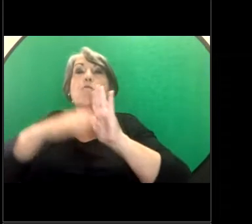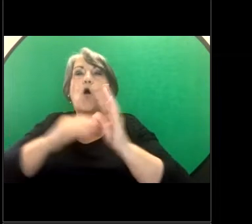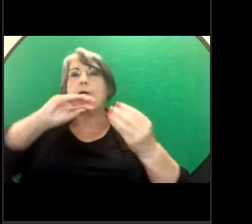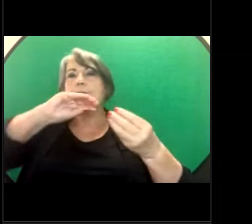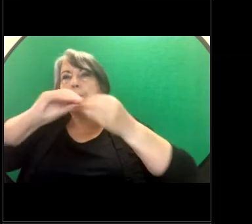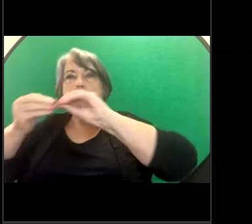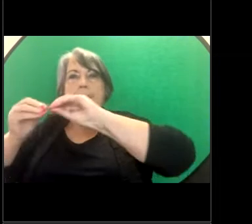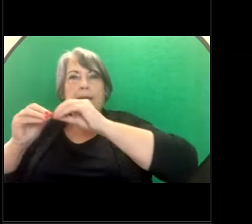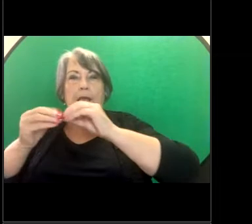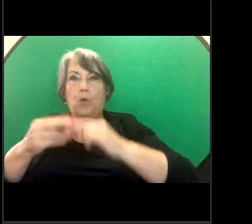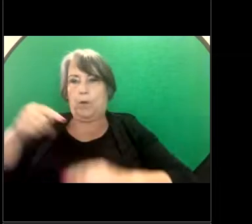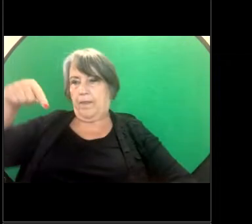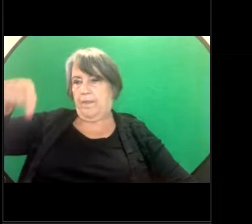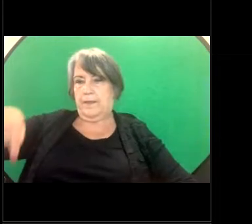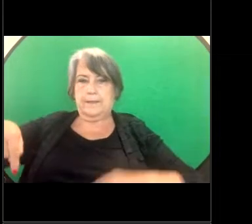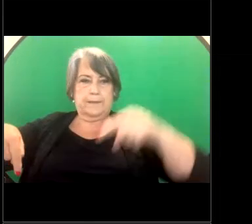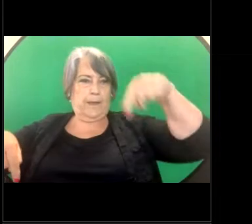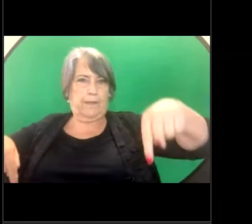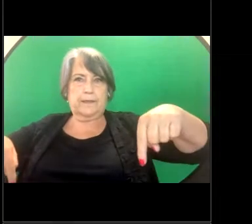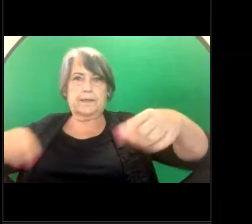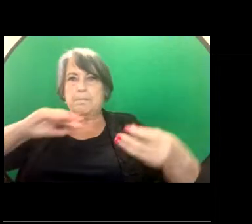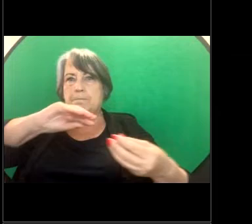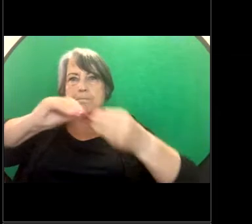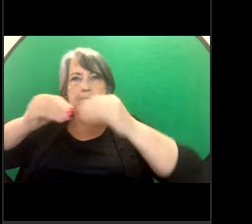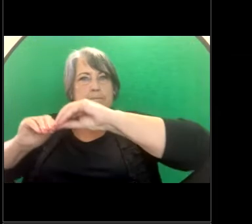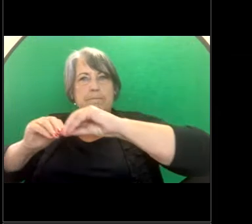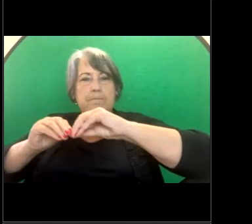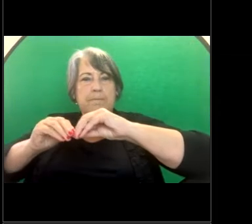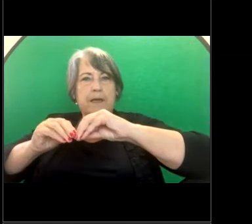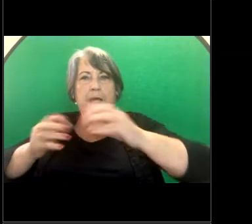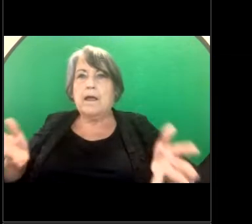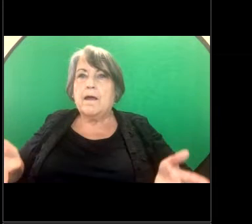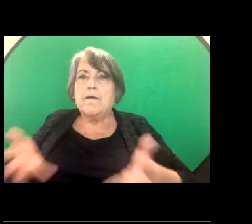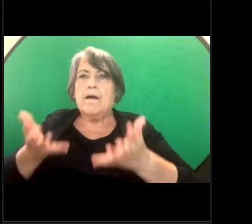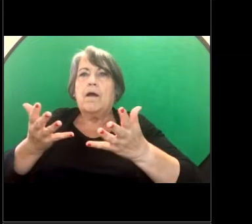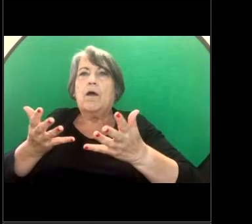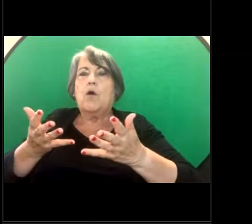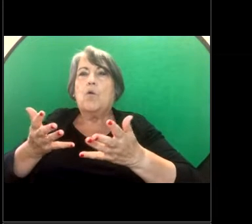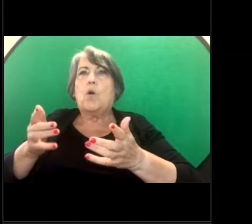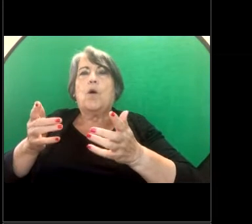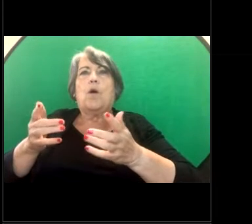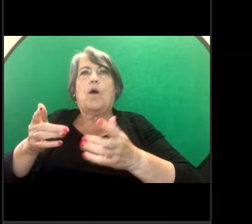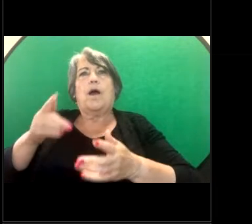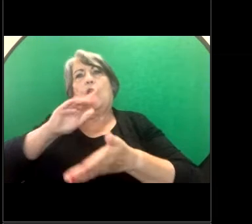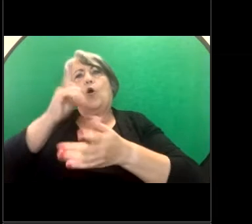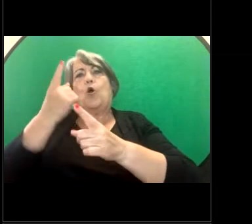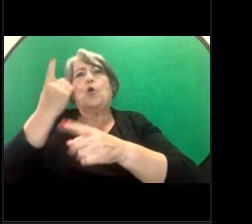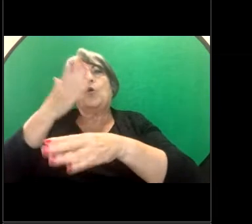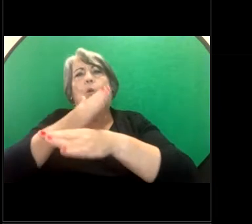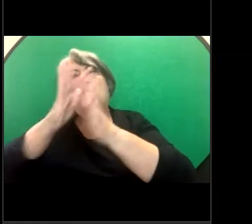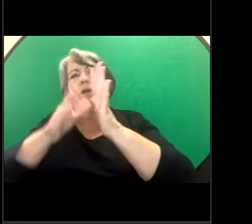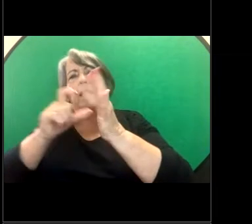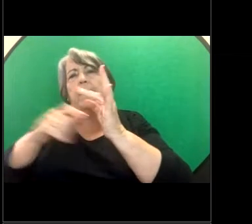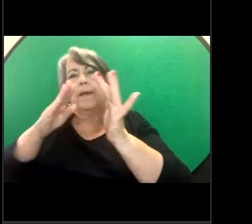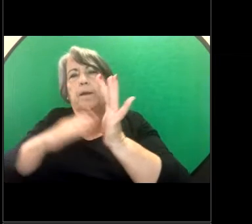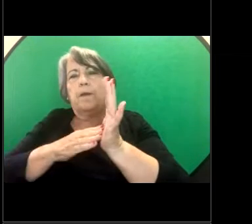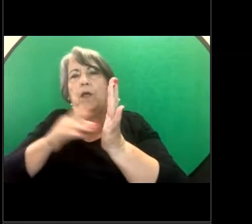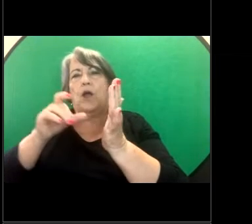and the respondents facilitated by an employee of the Commission called a conciliator where